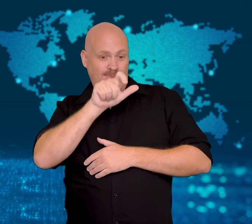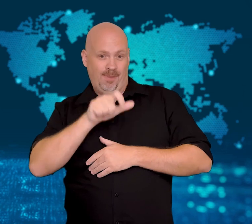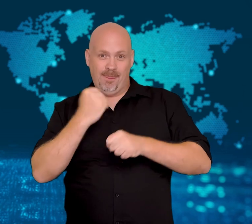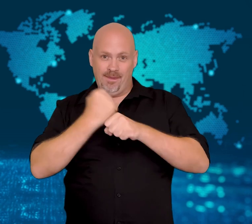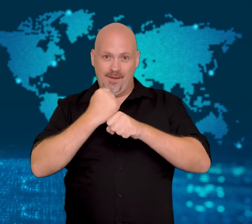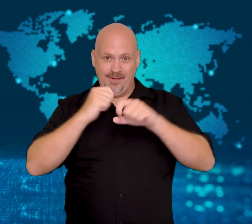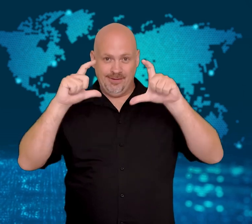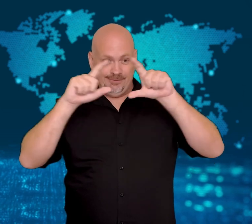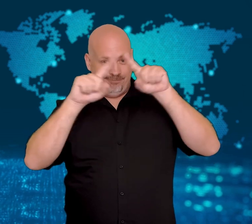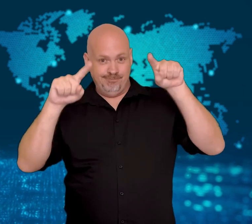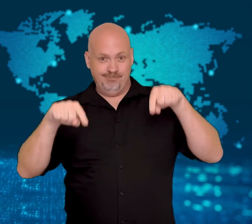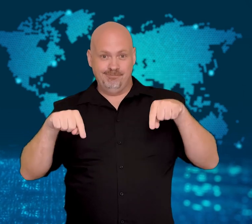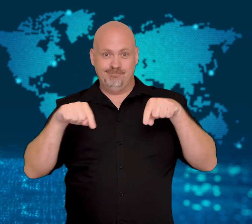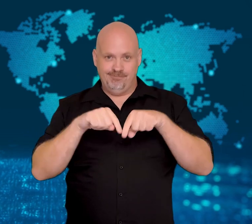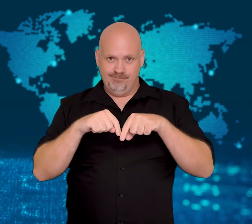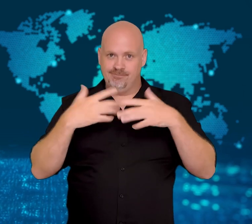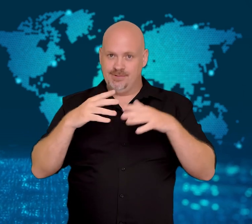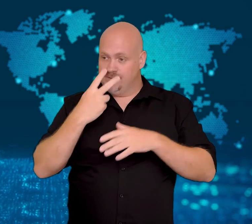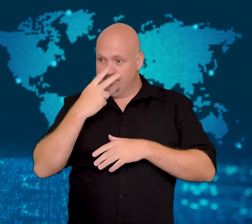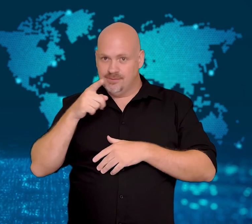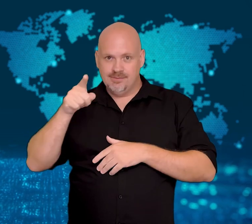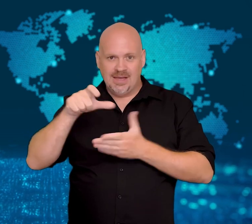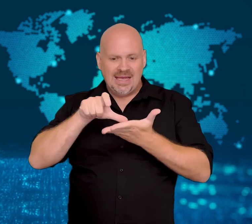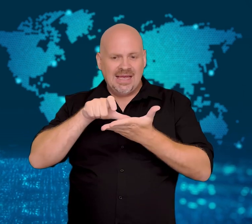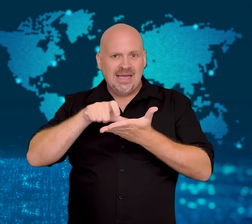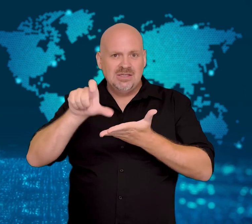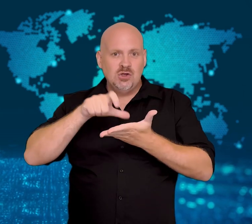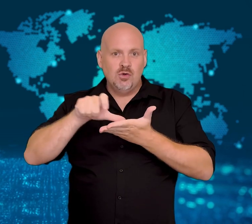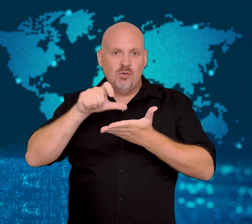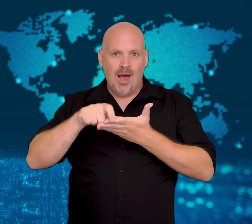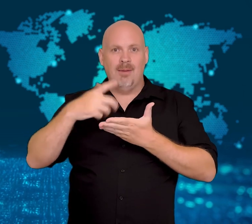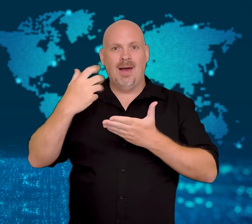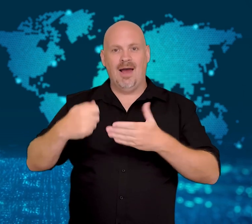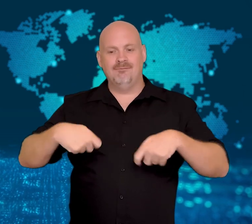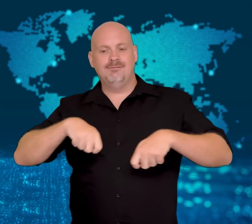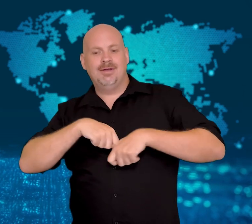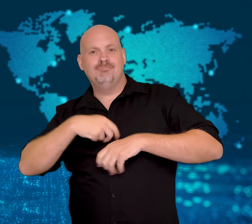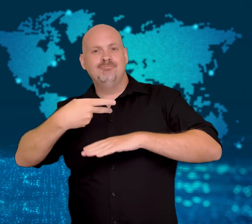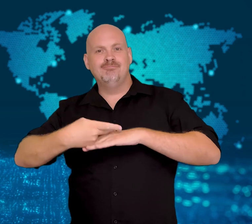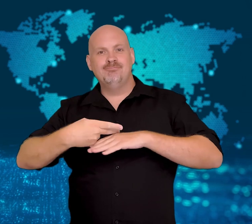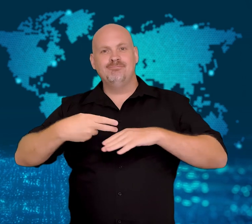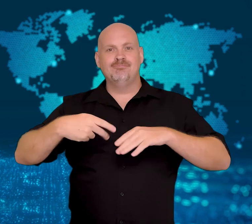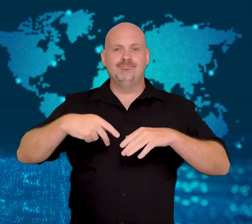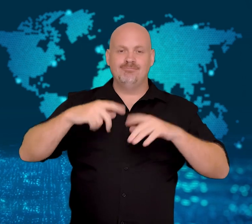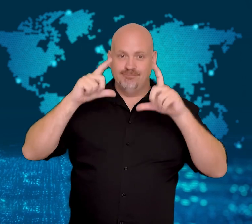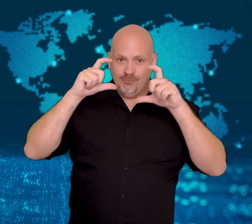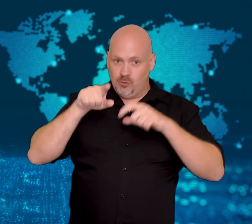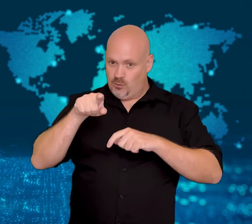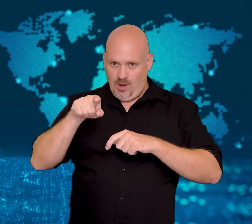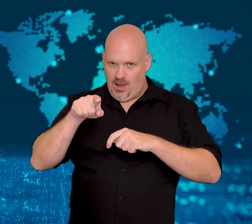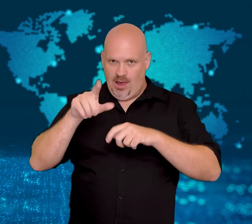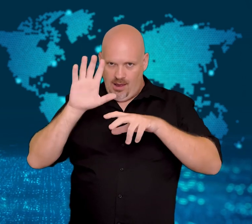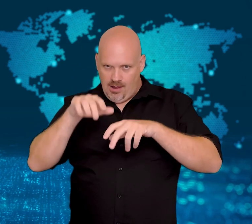a taxi while on vacation in the US.